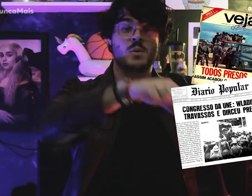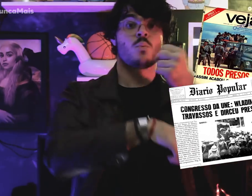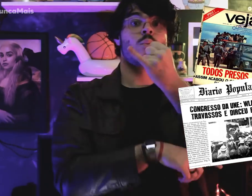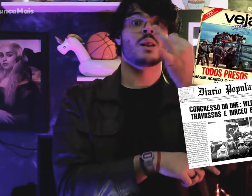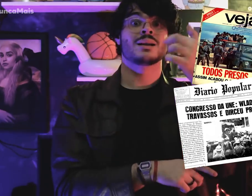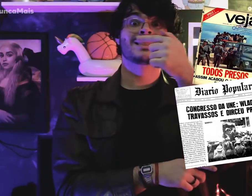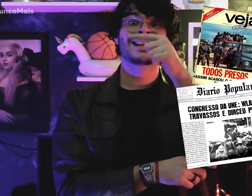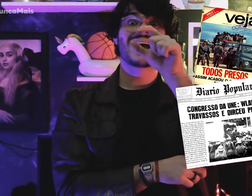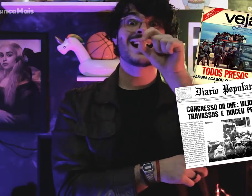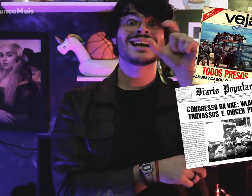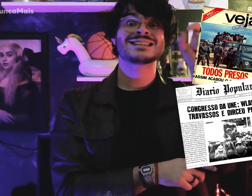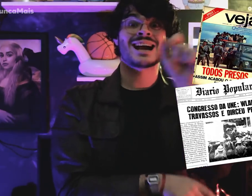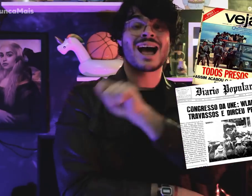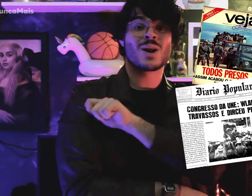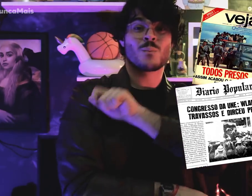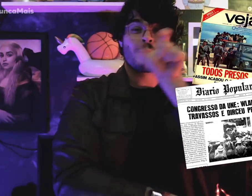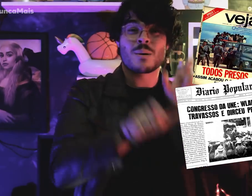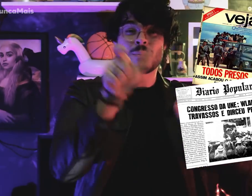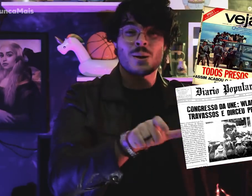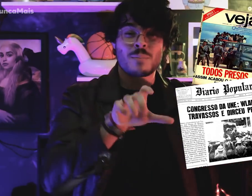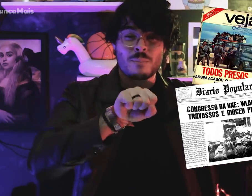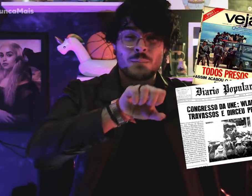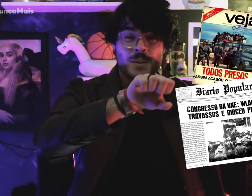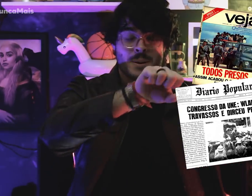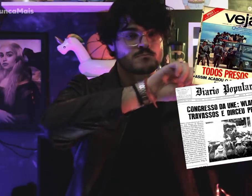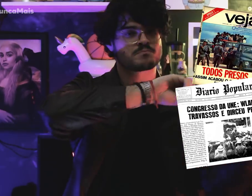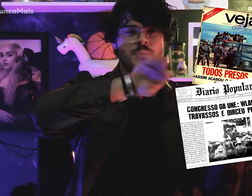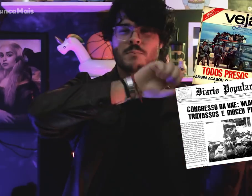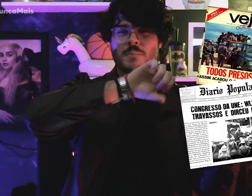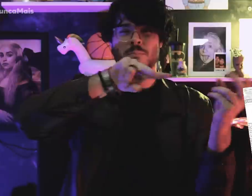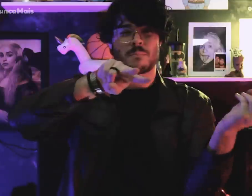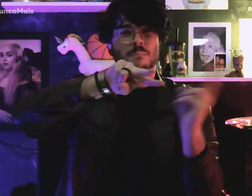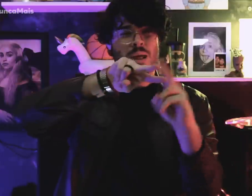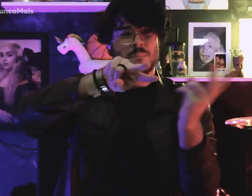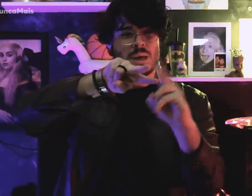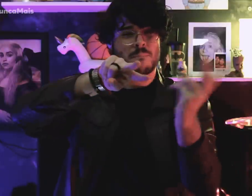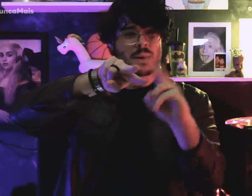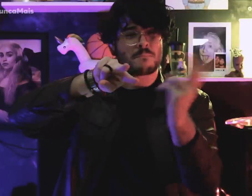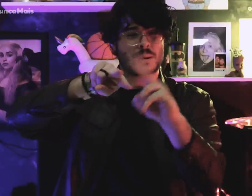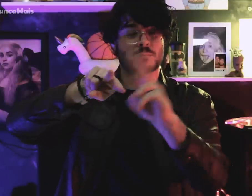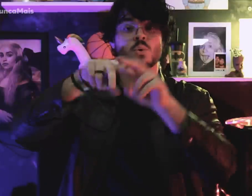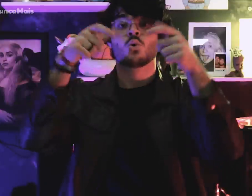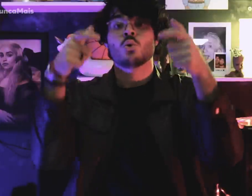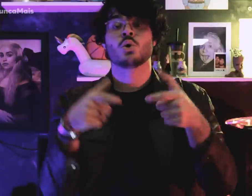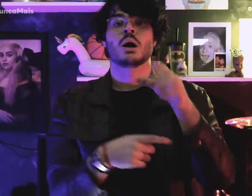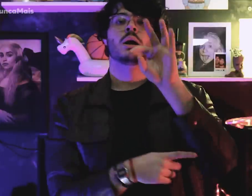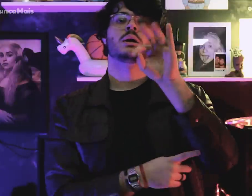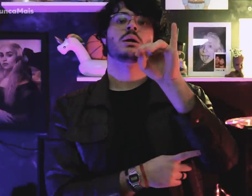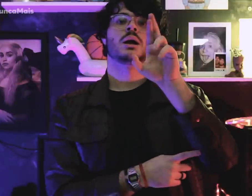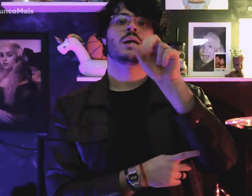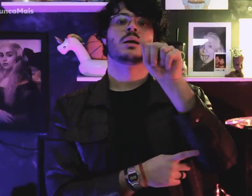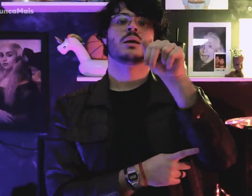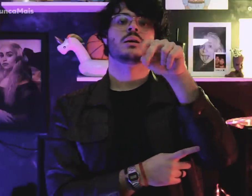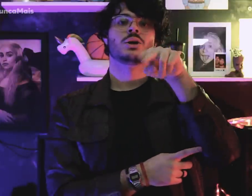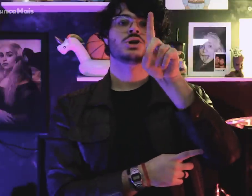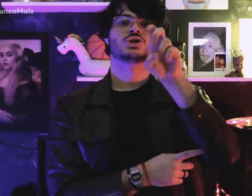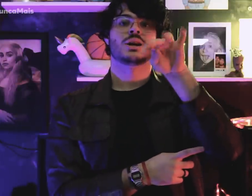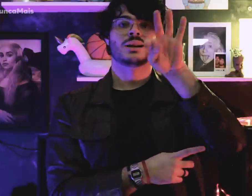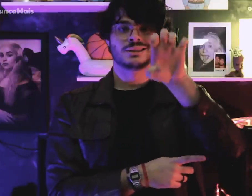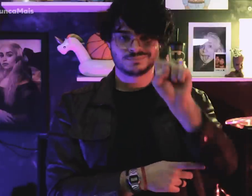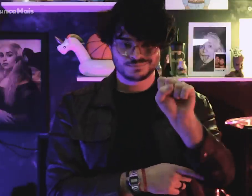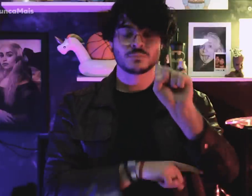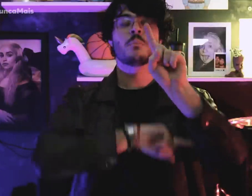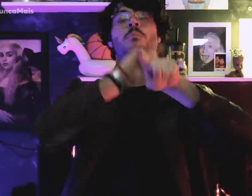About 700 students were taken at the Tiradentes Prison,